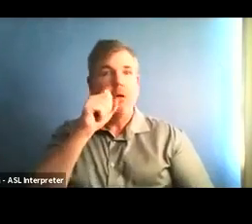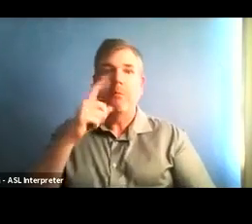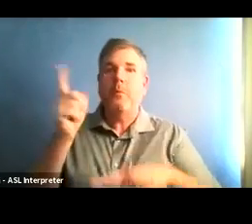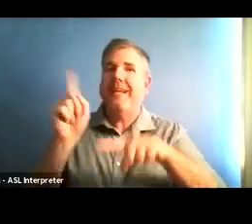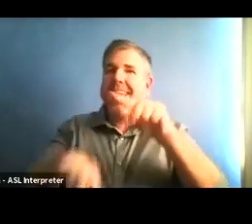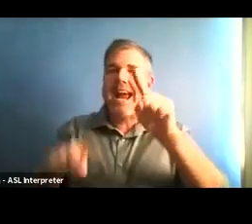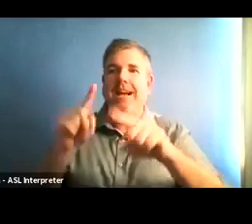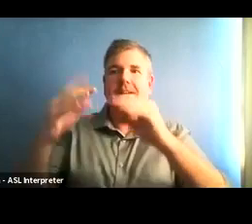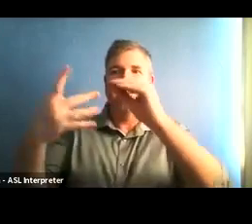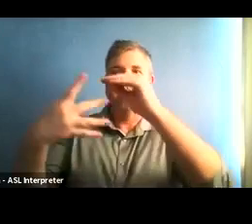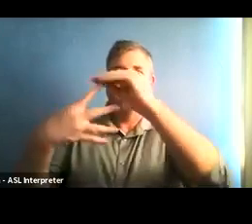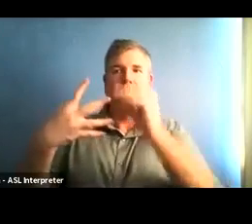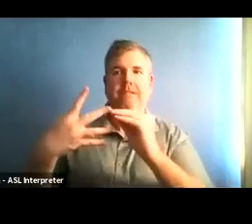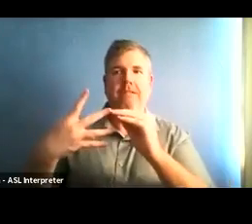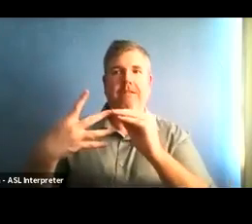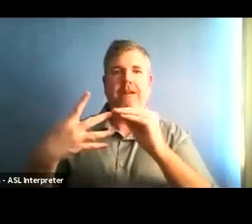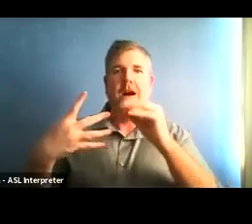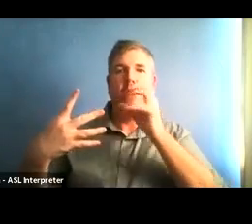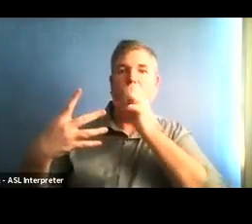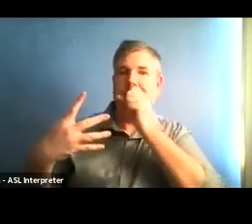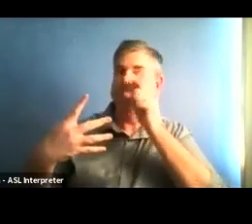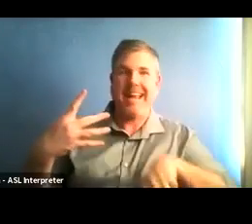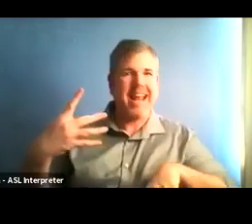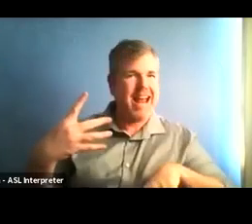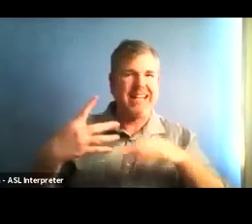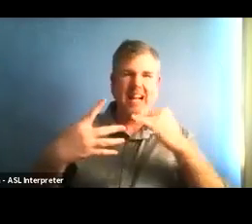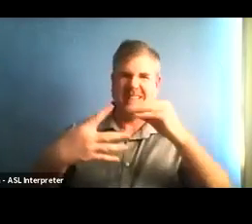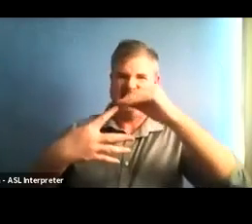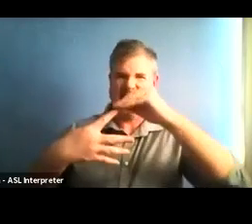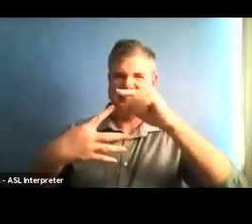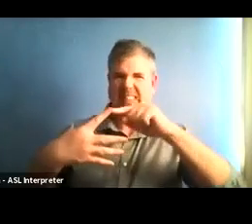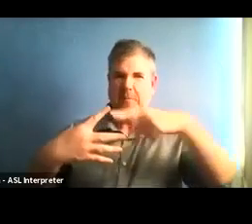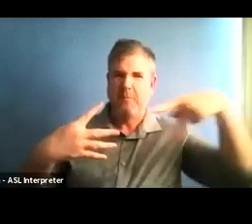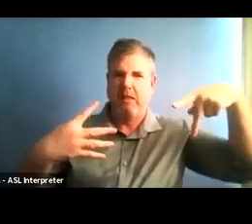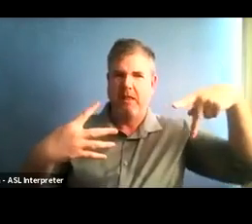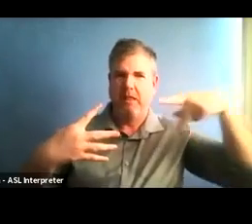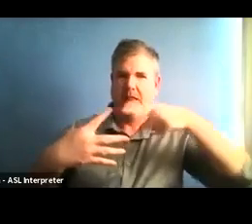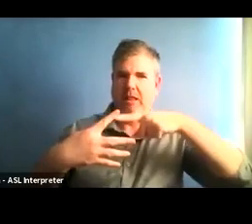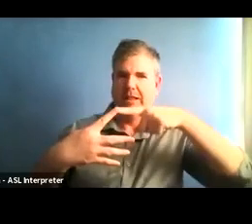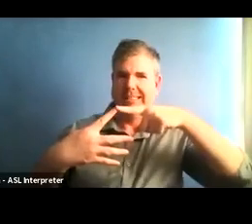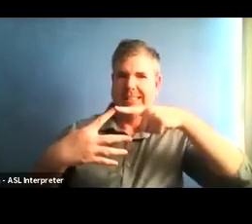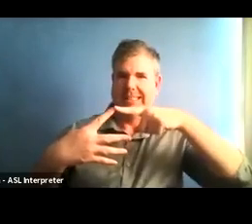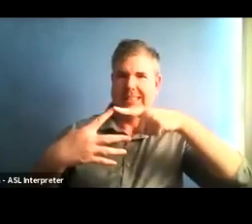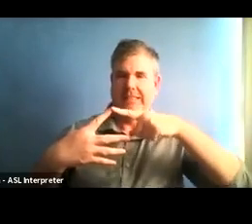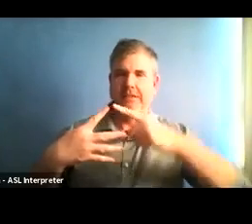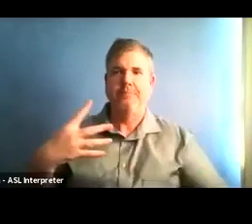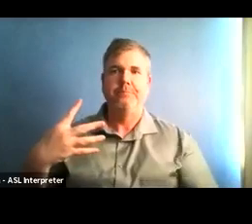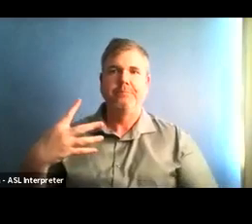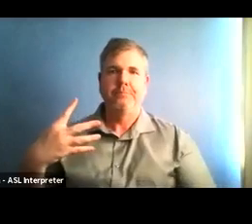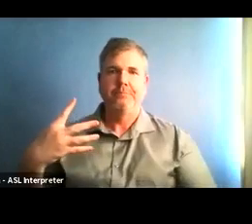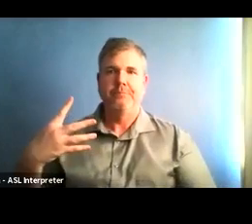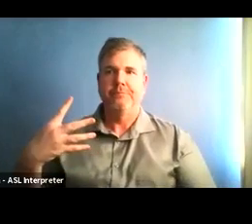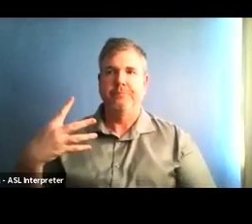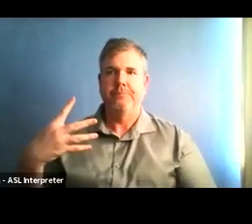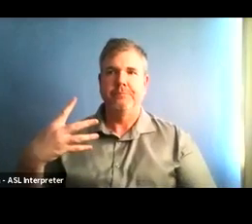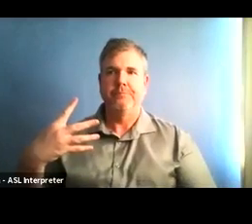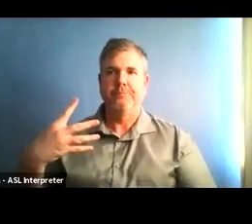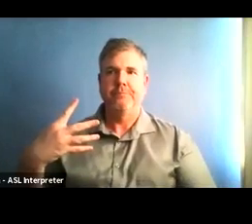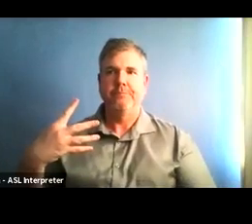Today I did sign an amendment to our health order to align our local order with California's blueprint for a safer economy.